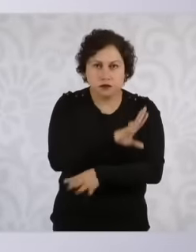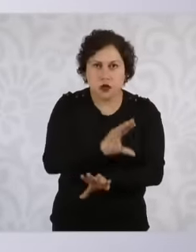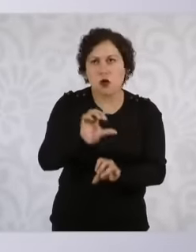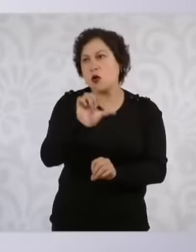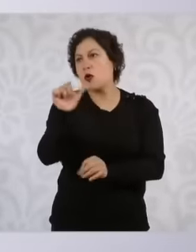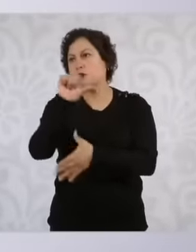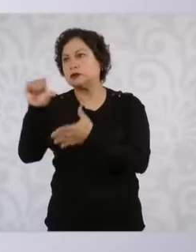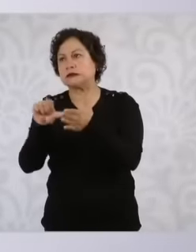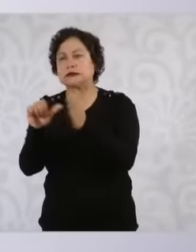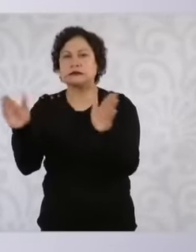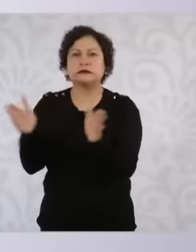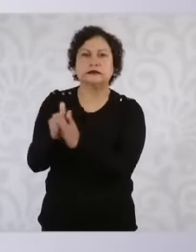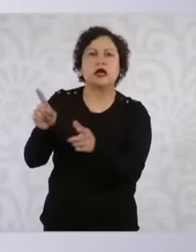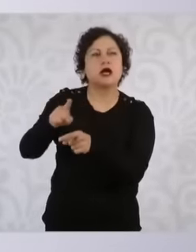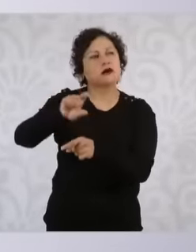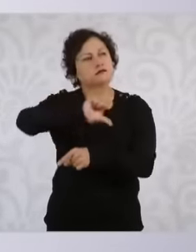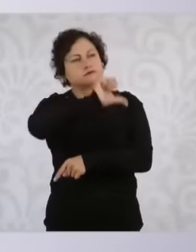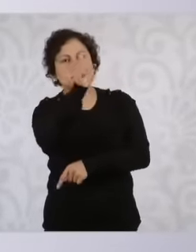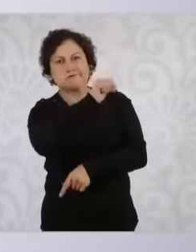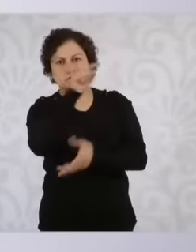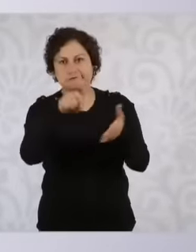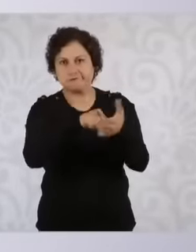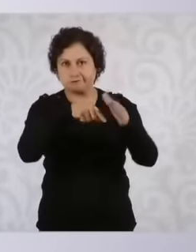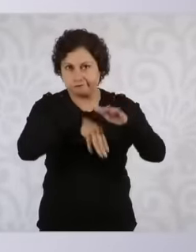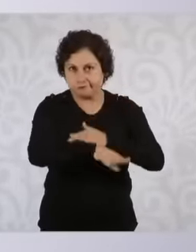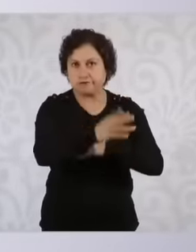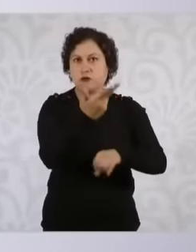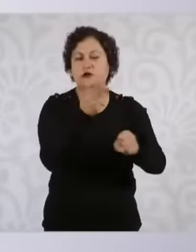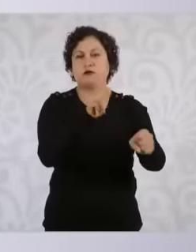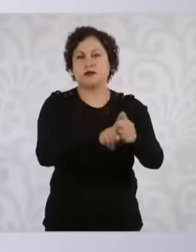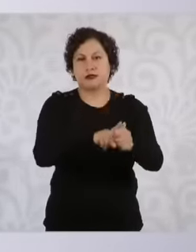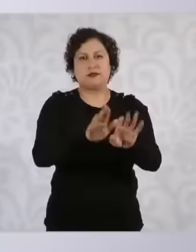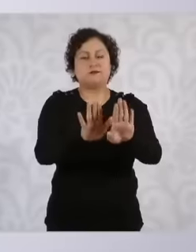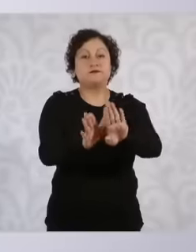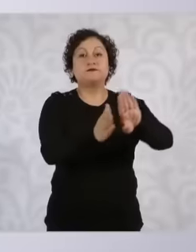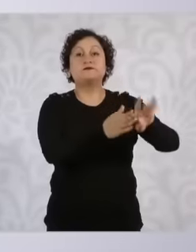this agreement could be signed and that someone, for example, has social security,